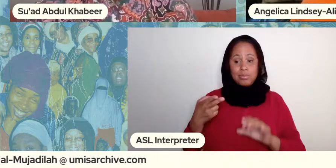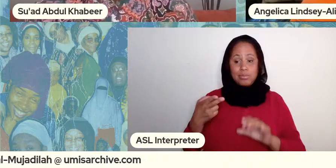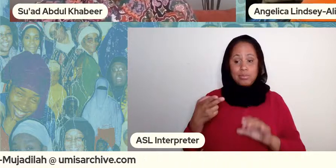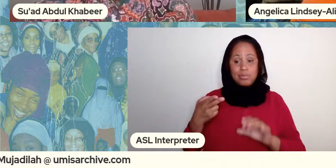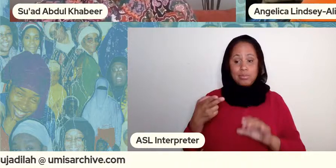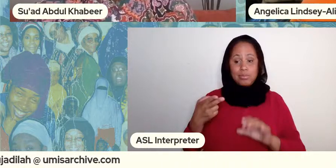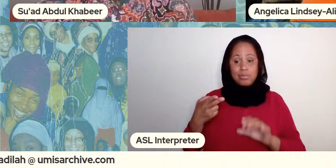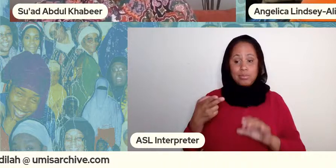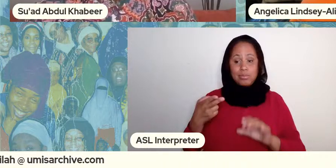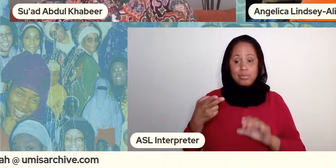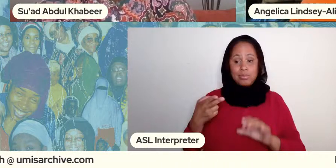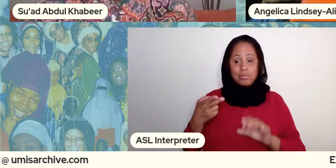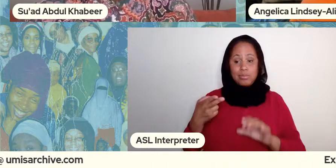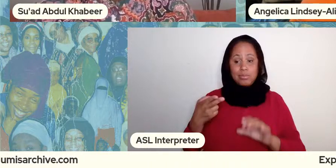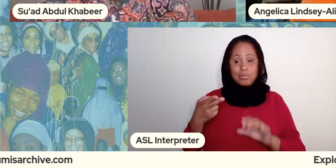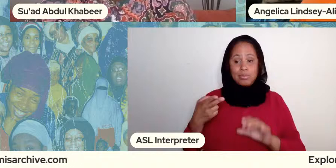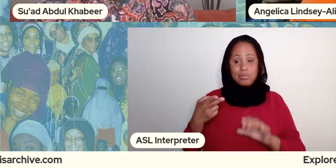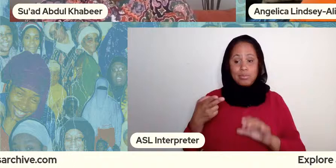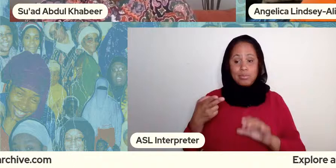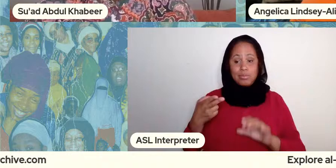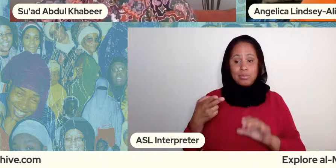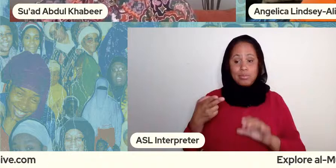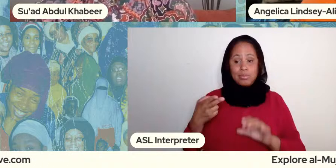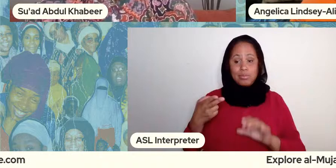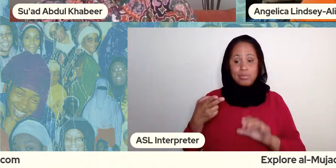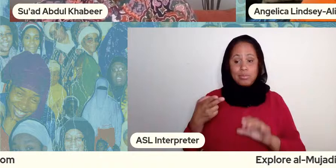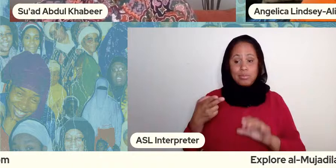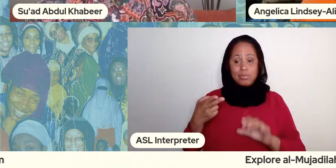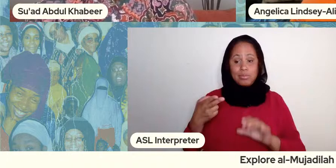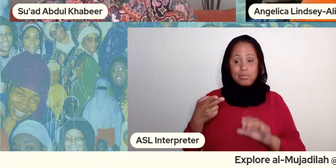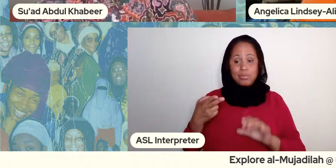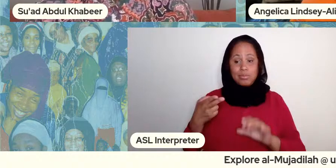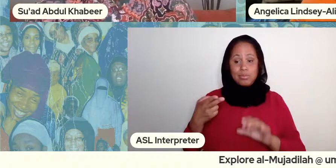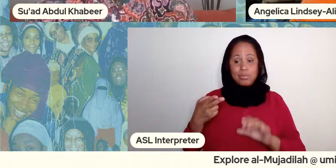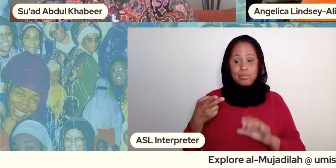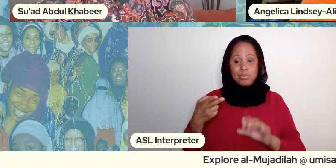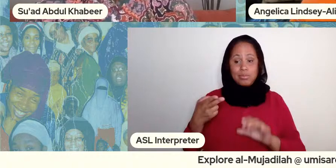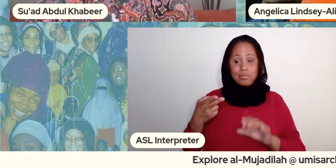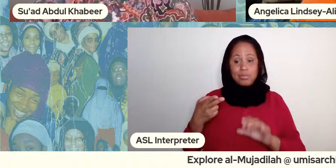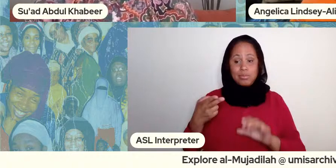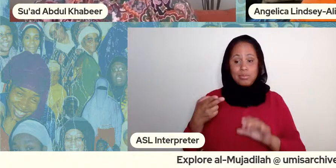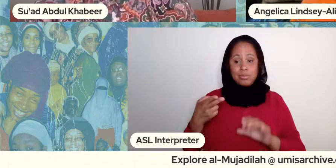experience in providing education and support properly known as the village auntie lindsay